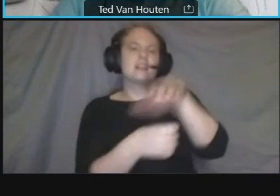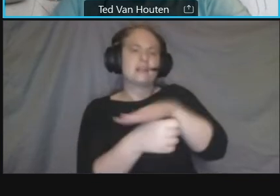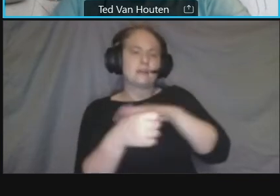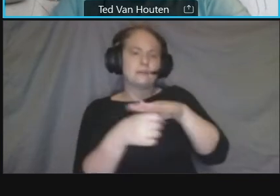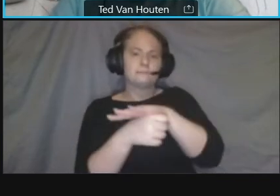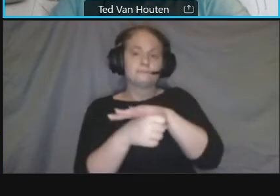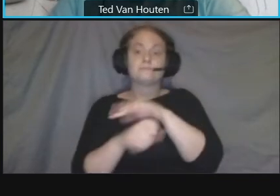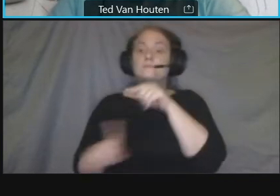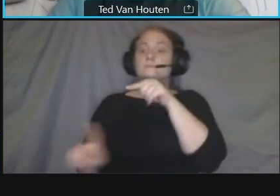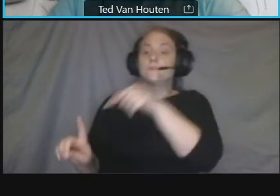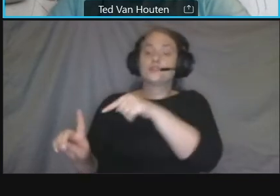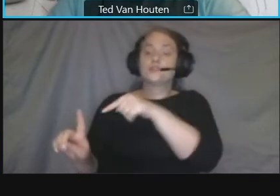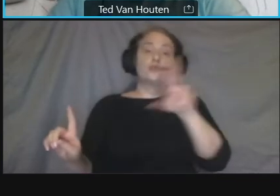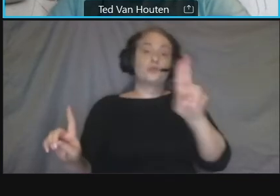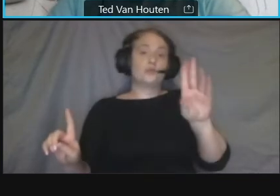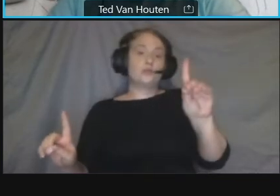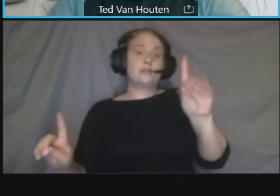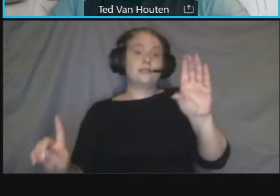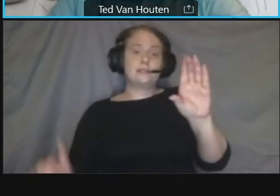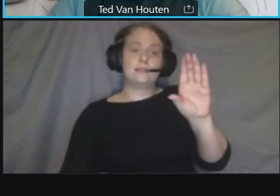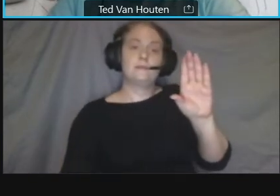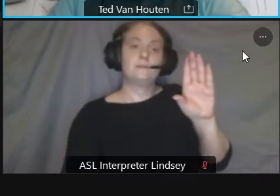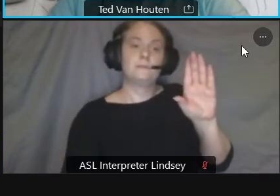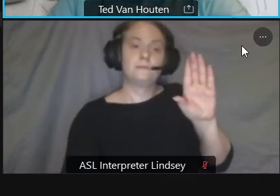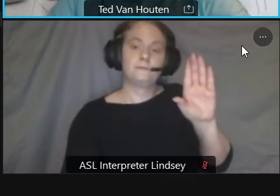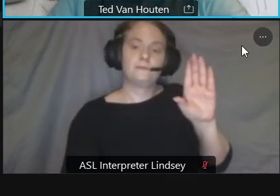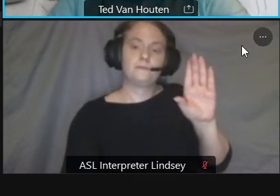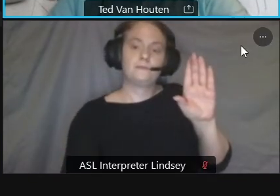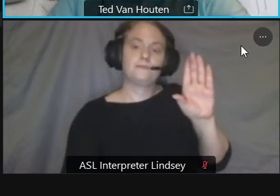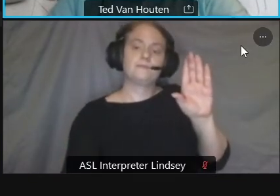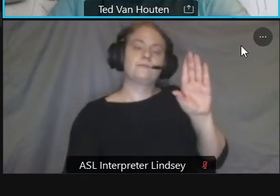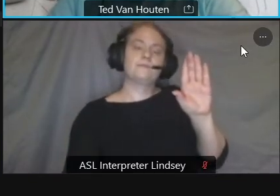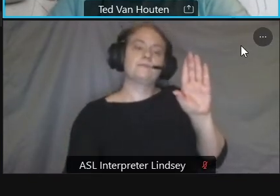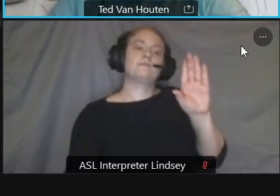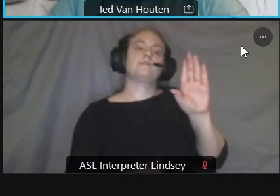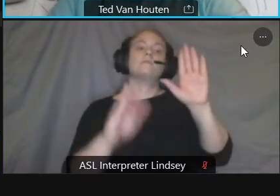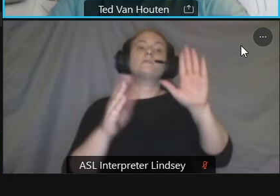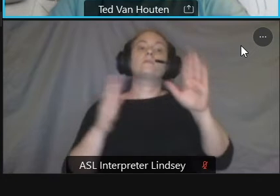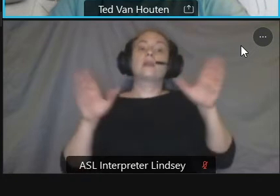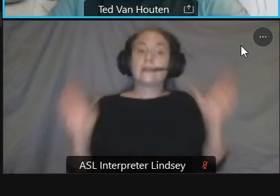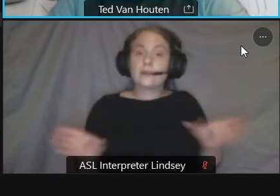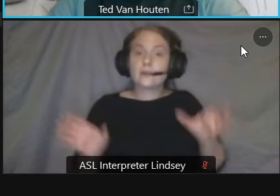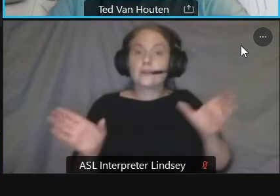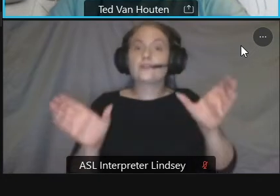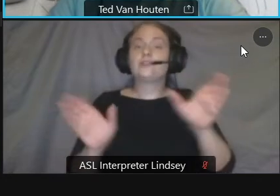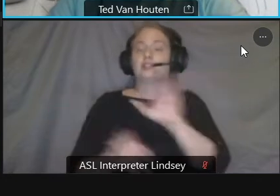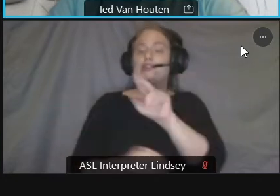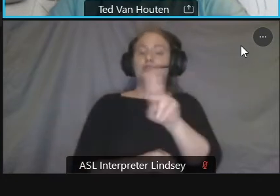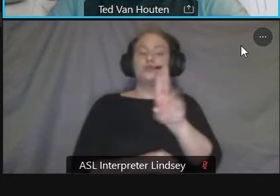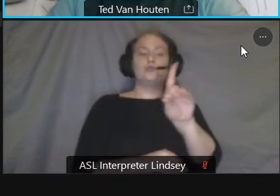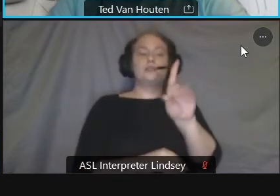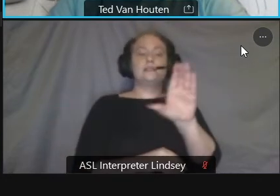buildings um promote the university's identity identity and improve wayfinding to look at